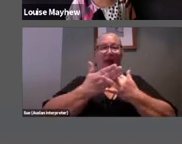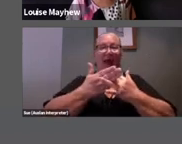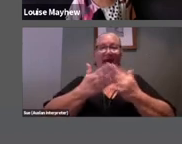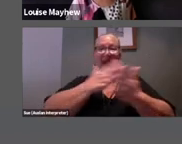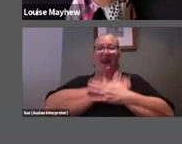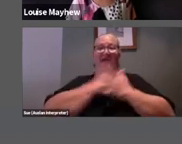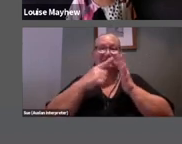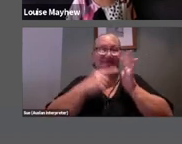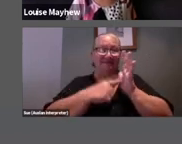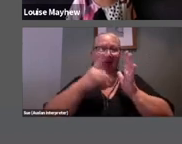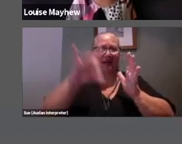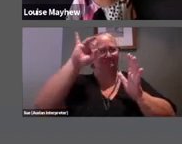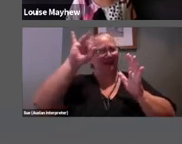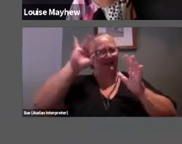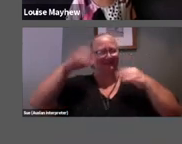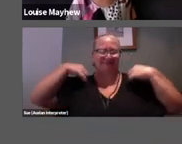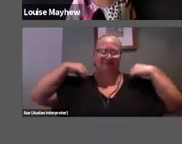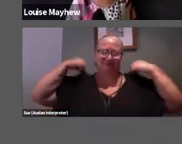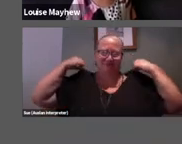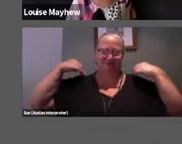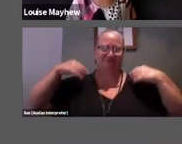To borrow from the Tate Gallery